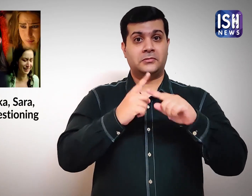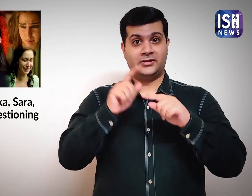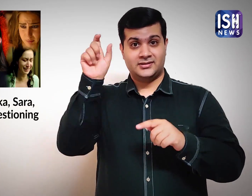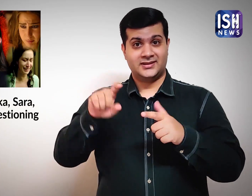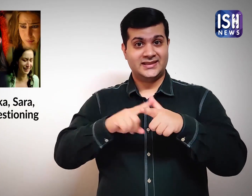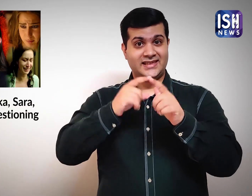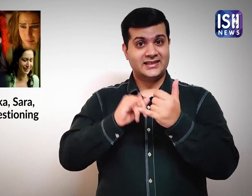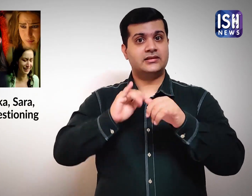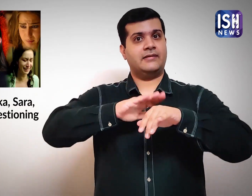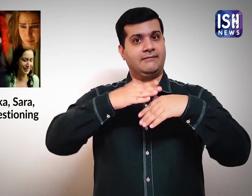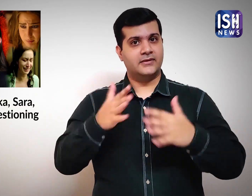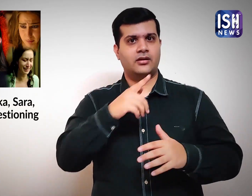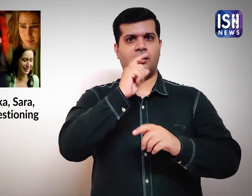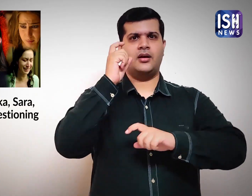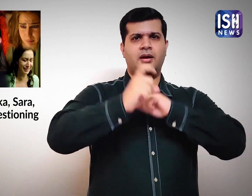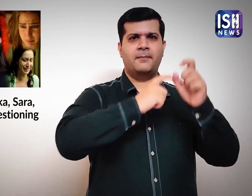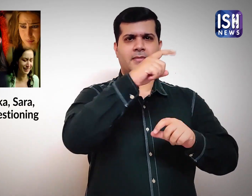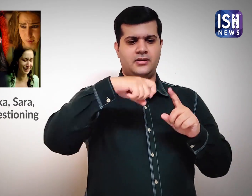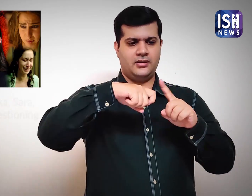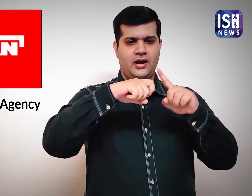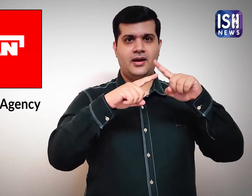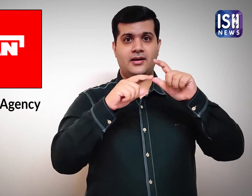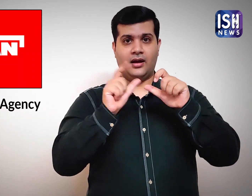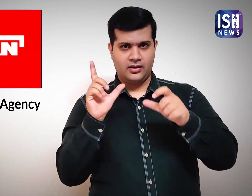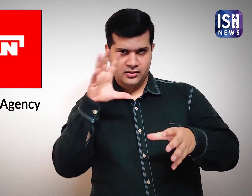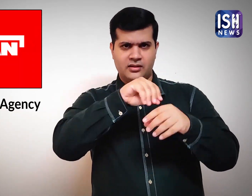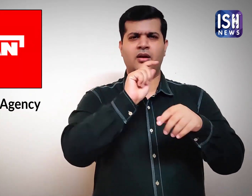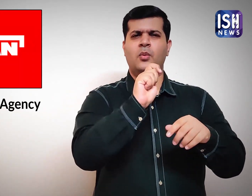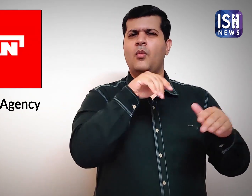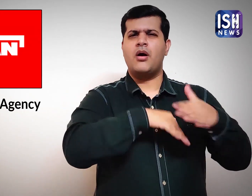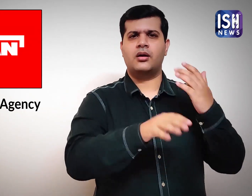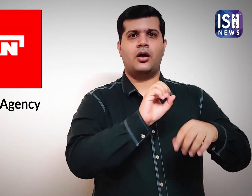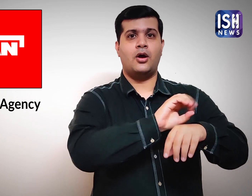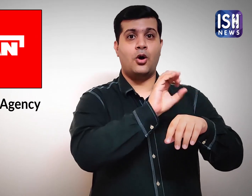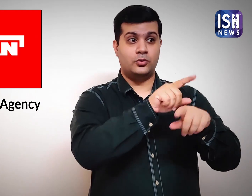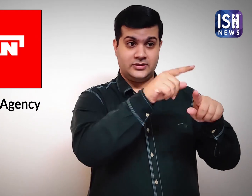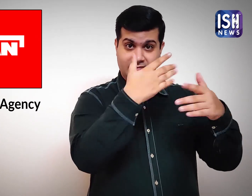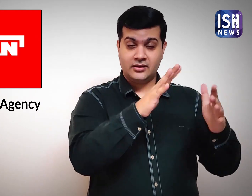She was a consultant at the Kwann Talent Agency